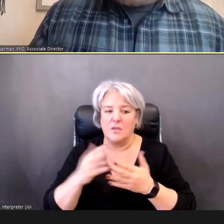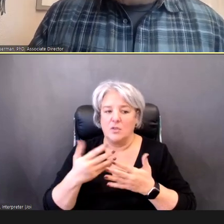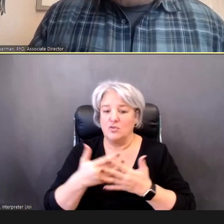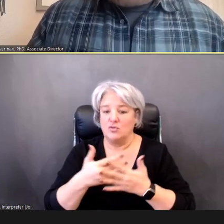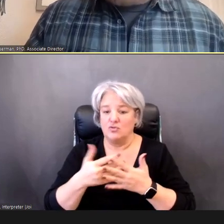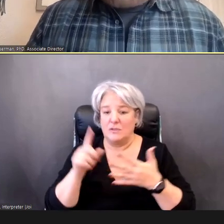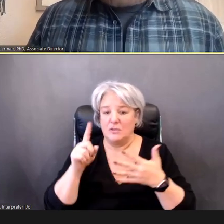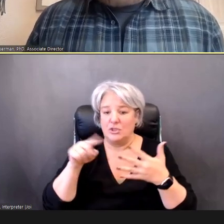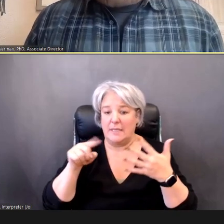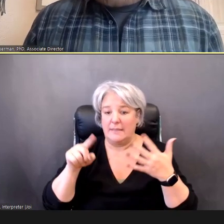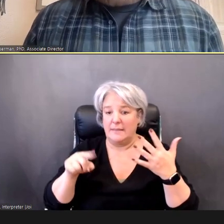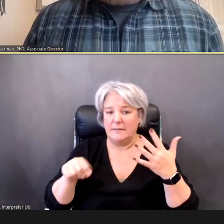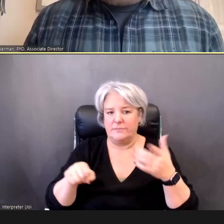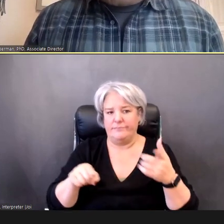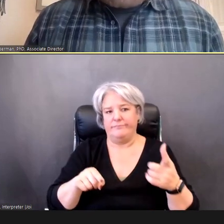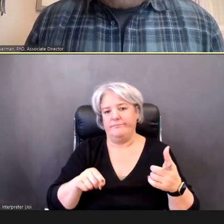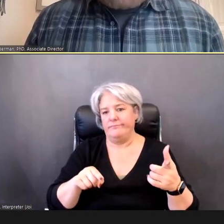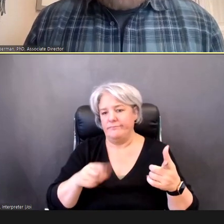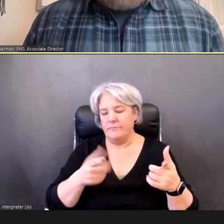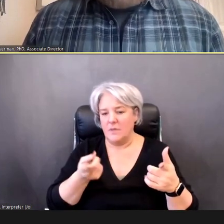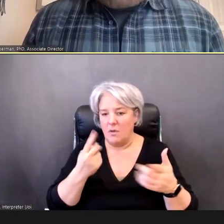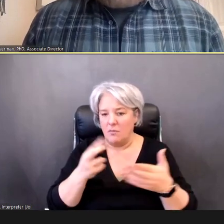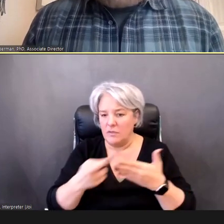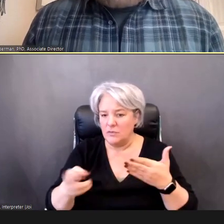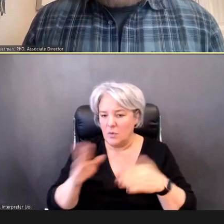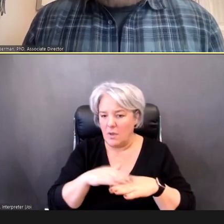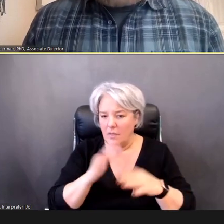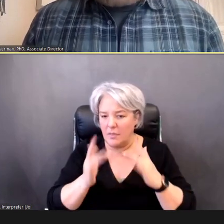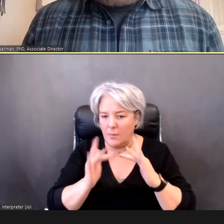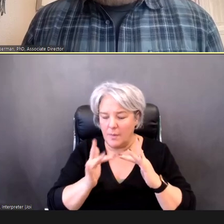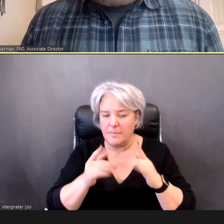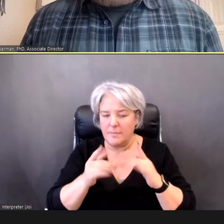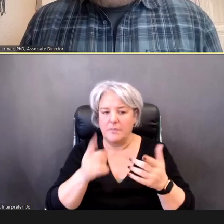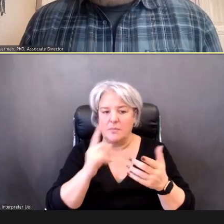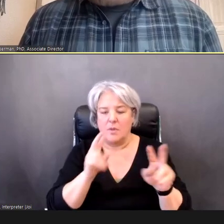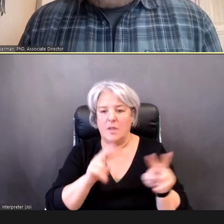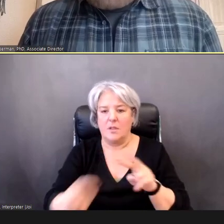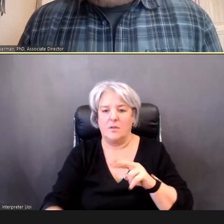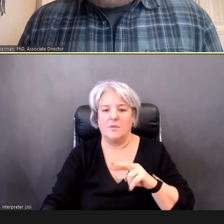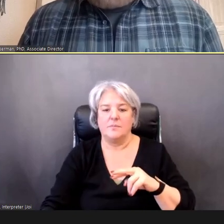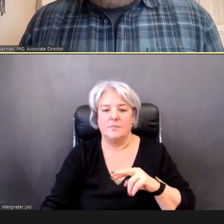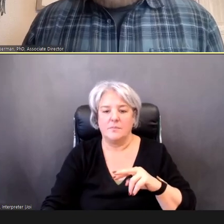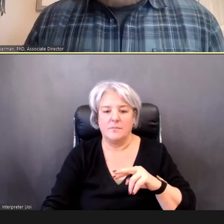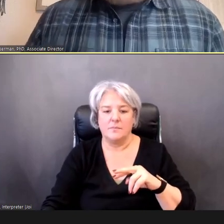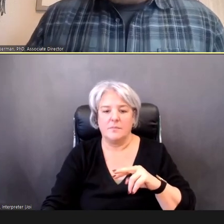you to take a look at, So....